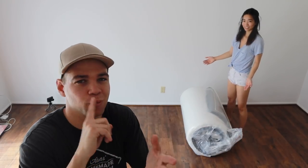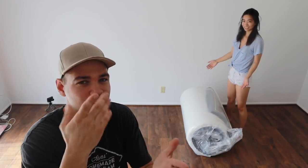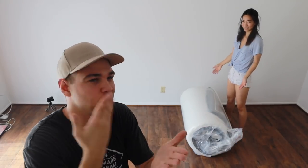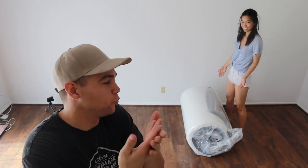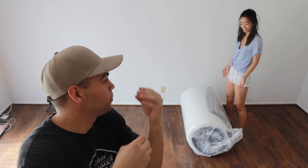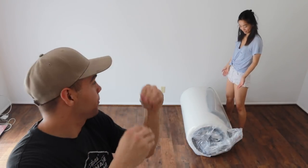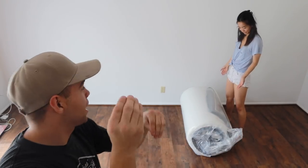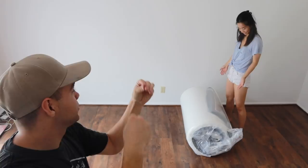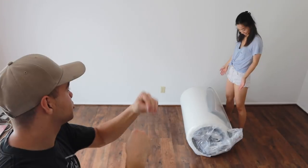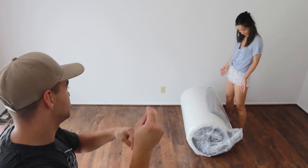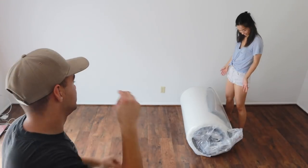R: Really good packaging.